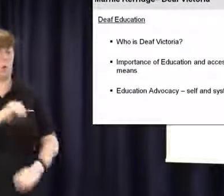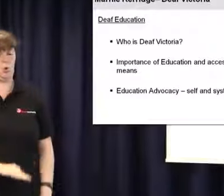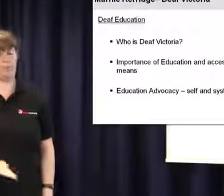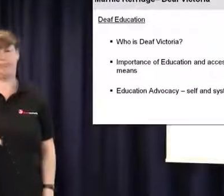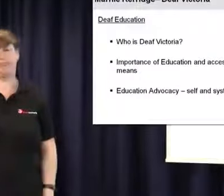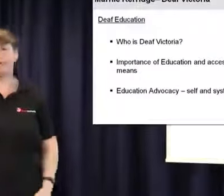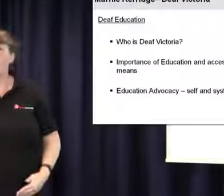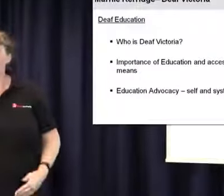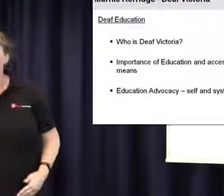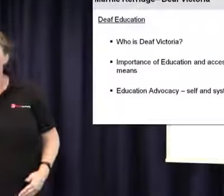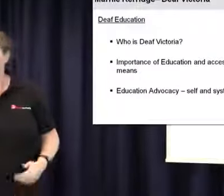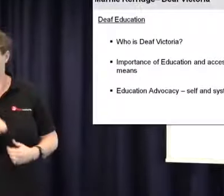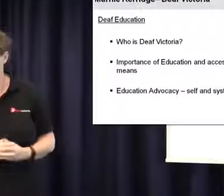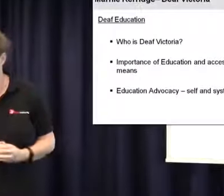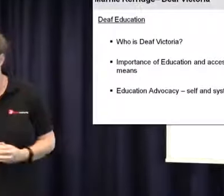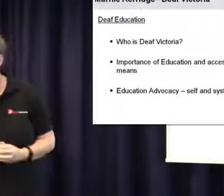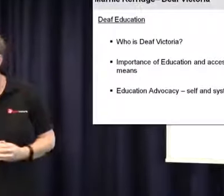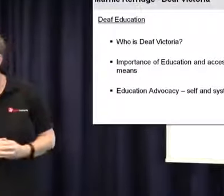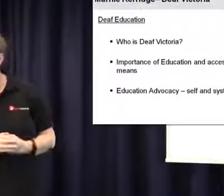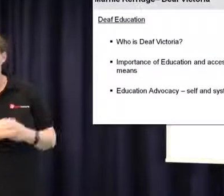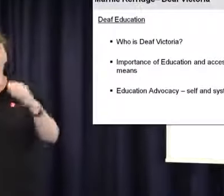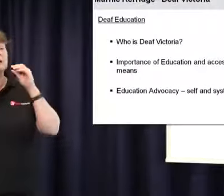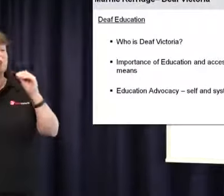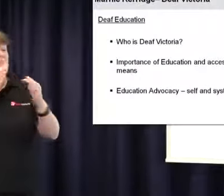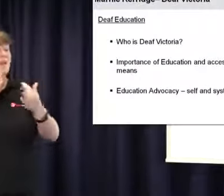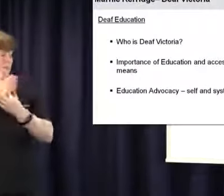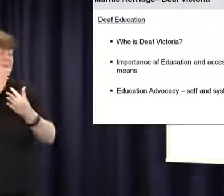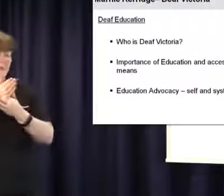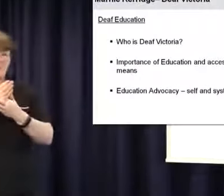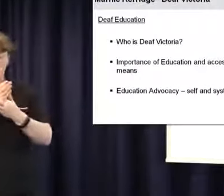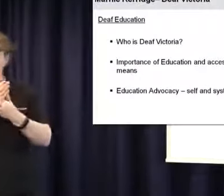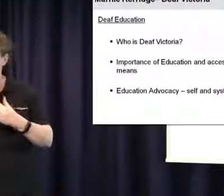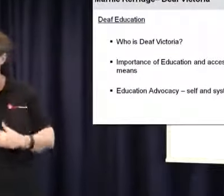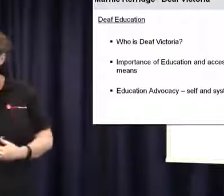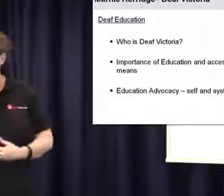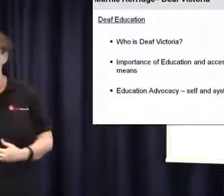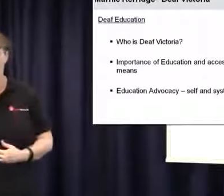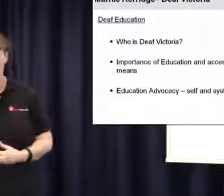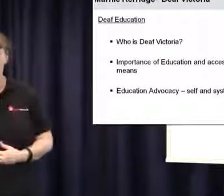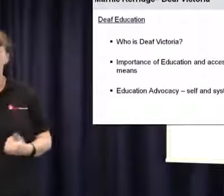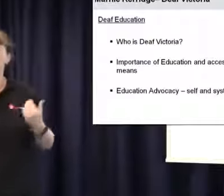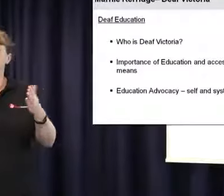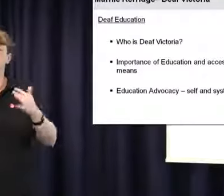system right through and for their entire life. So access is really important for these